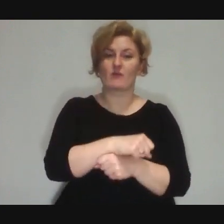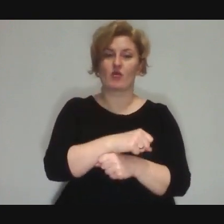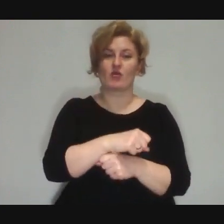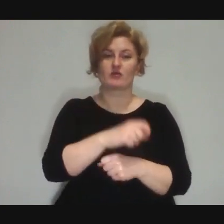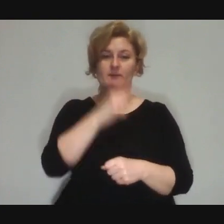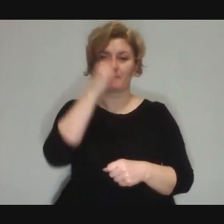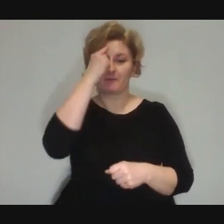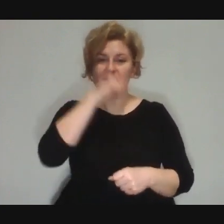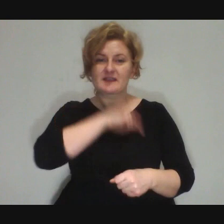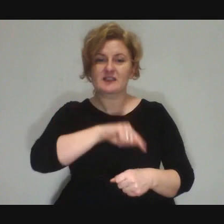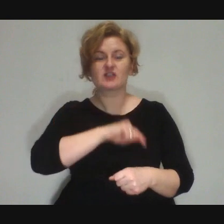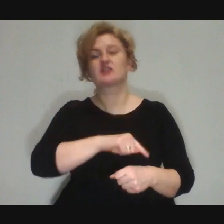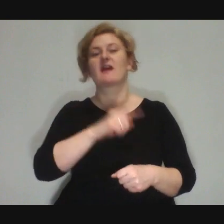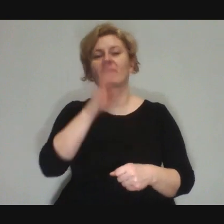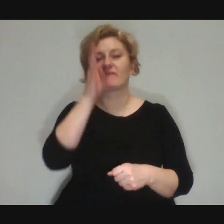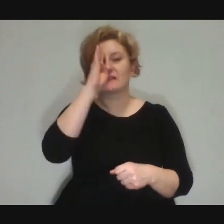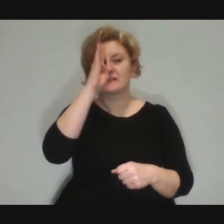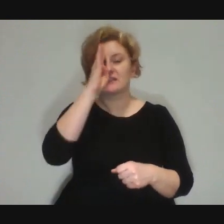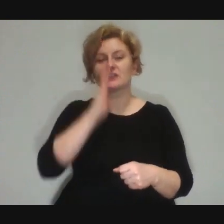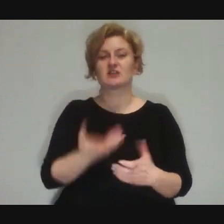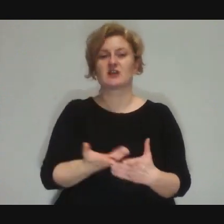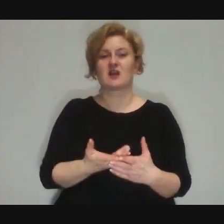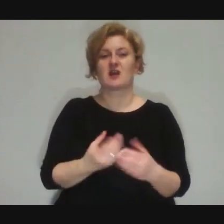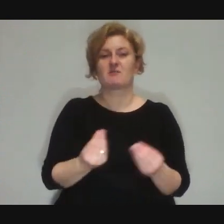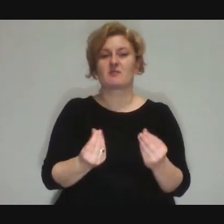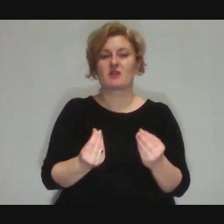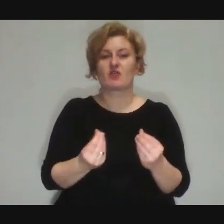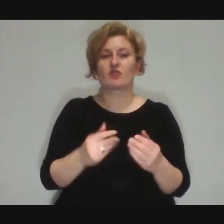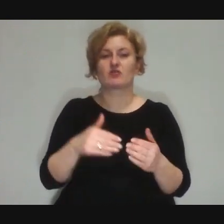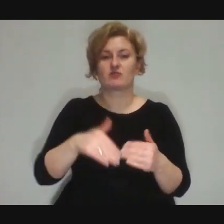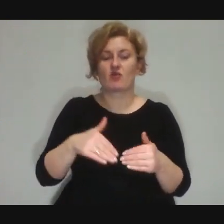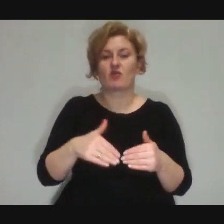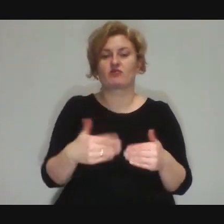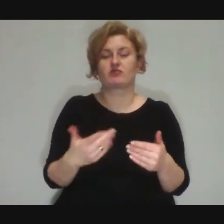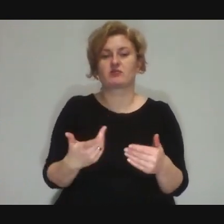And this money might as well be embezzled in a casino -